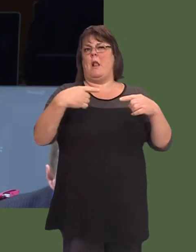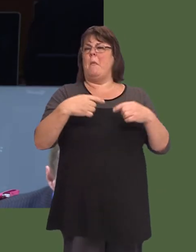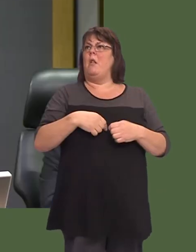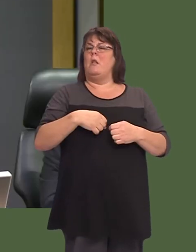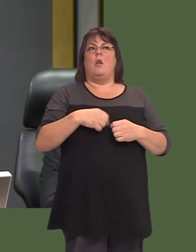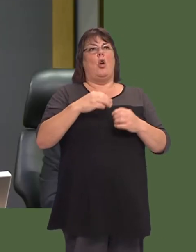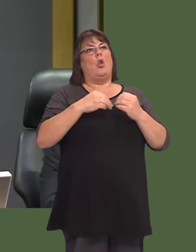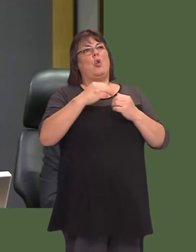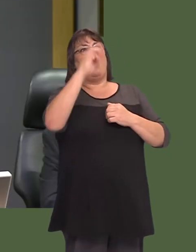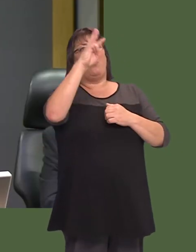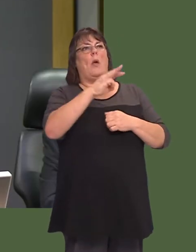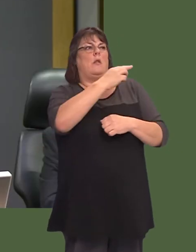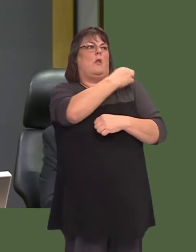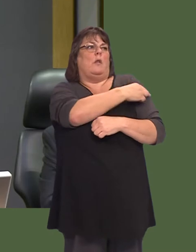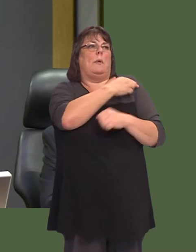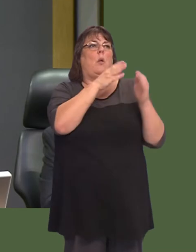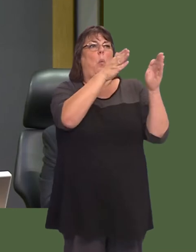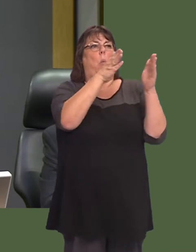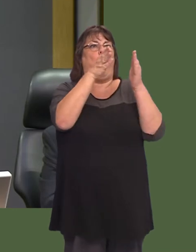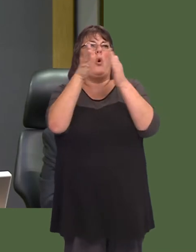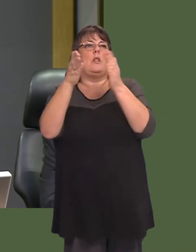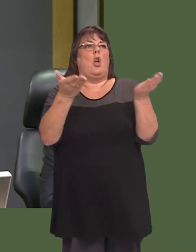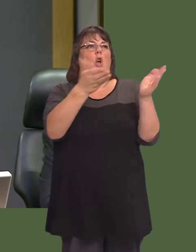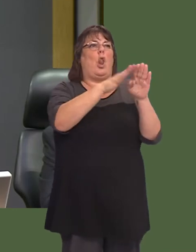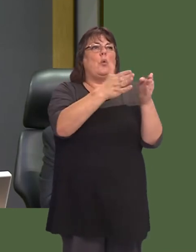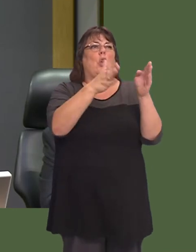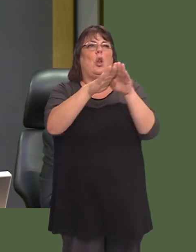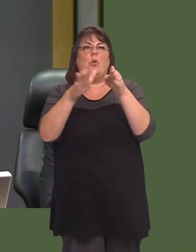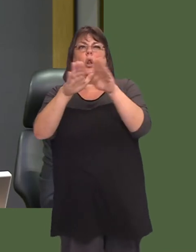We have hospital wards in north Wales that have closed down for several months.